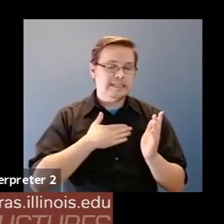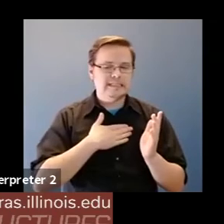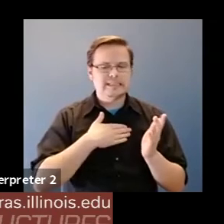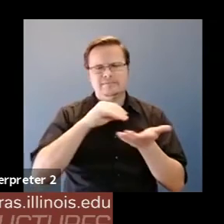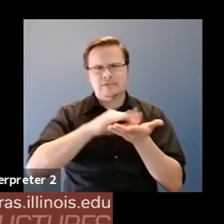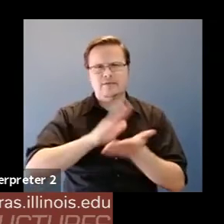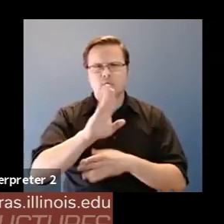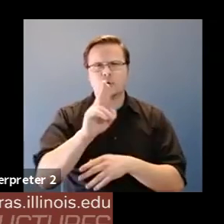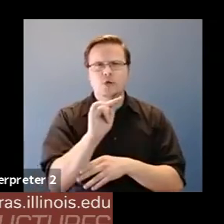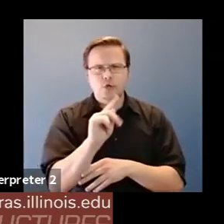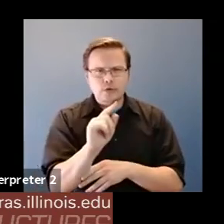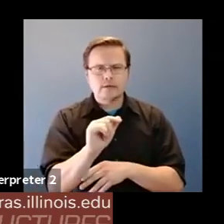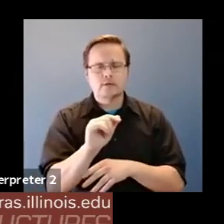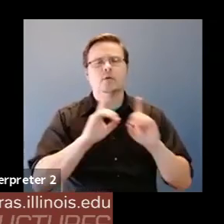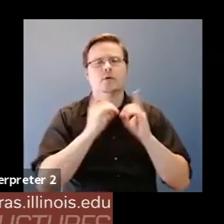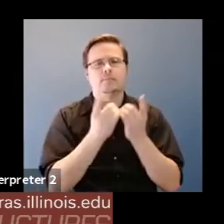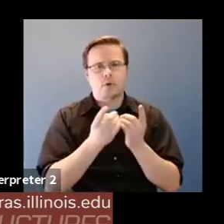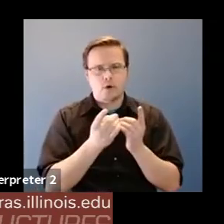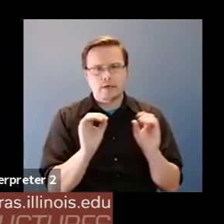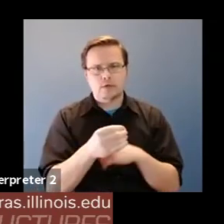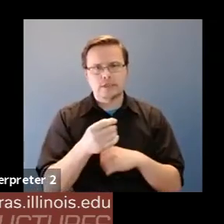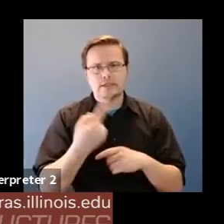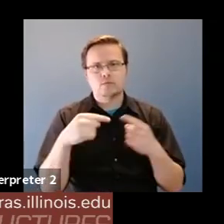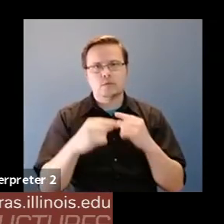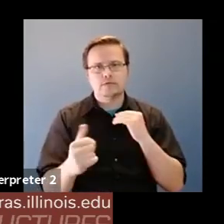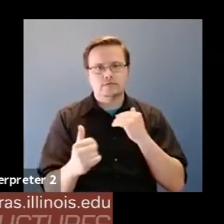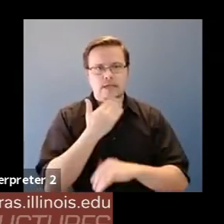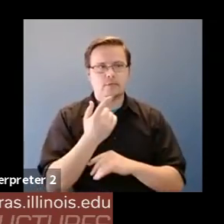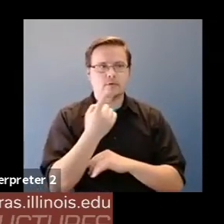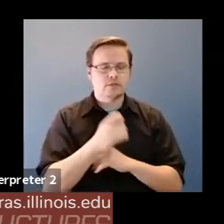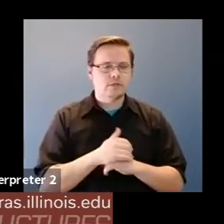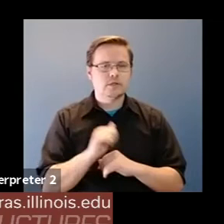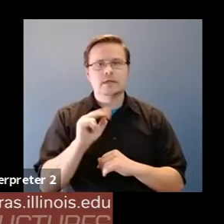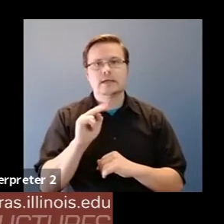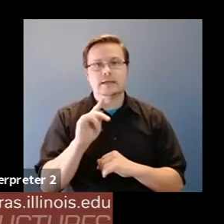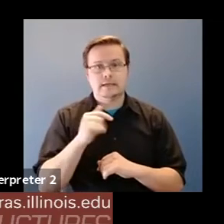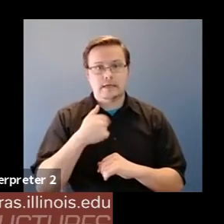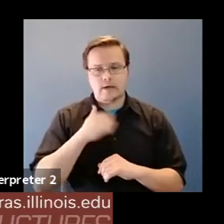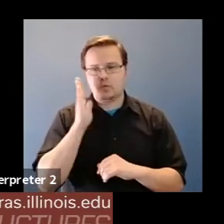Karrie Karahalios: When you submit your question and he didn't I will moderate and I will read aloud our first question from the audience.